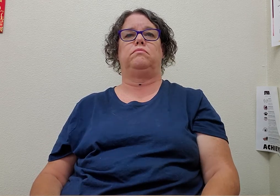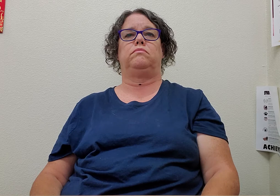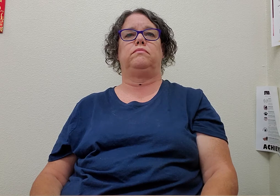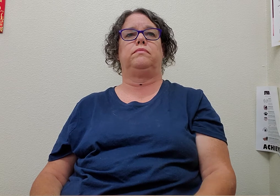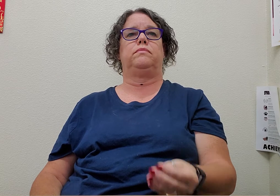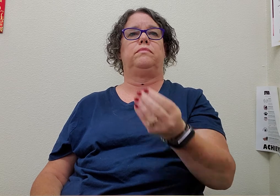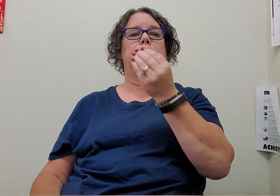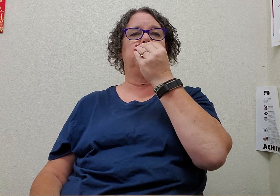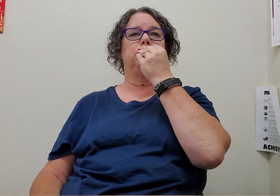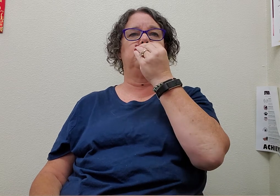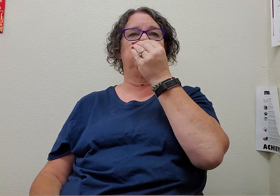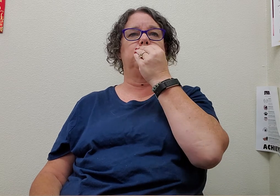eat/food